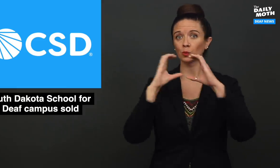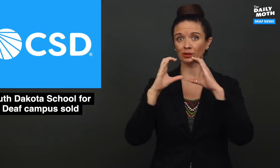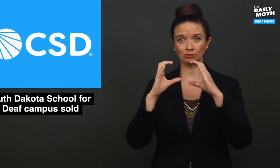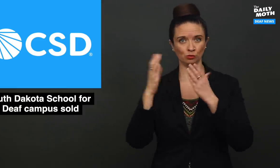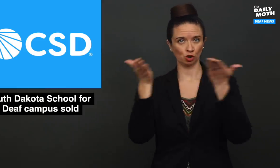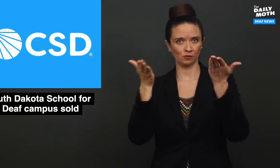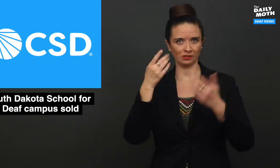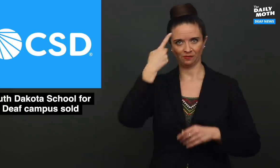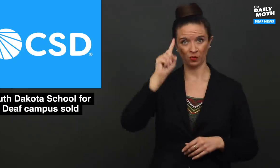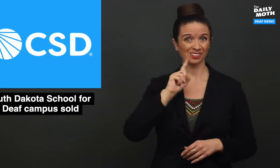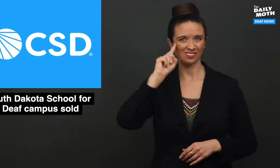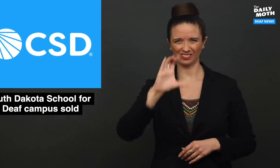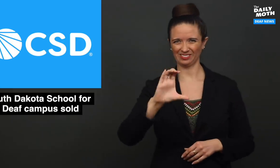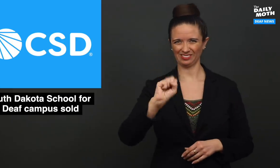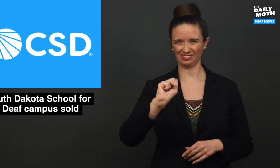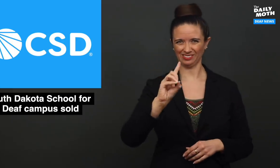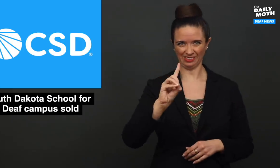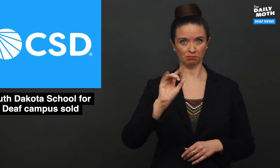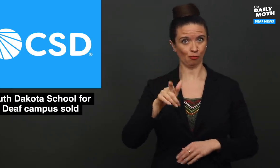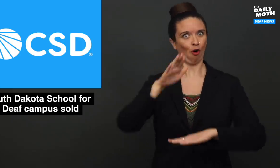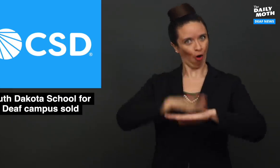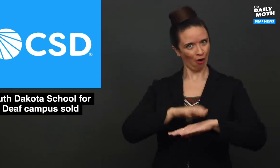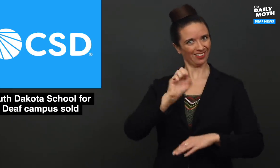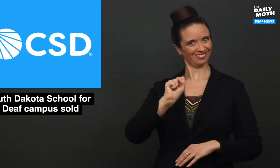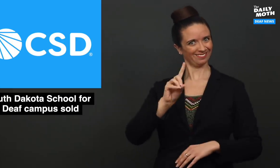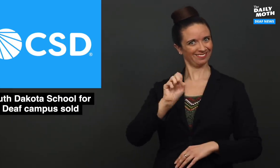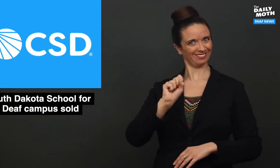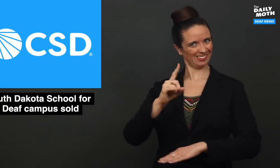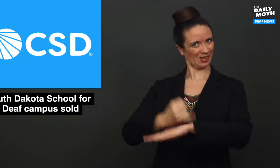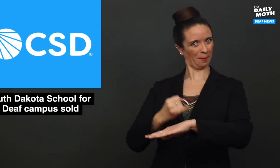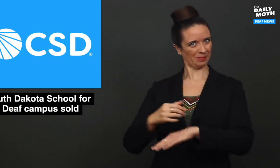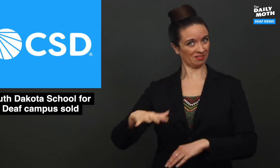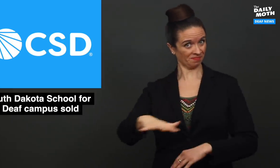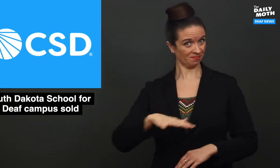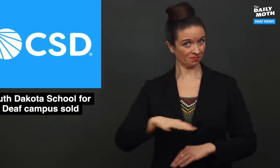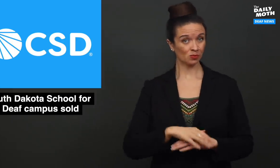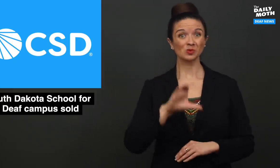Communication Service for the Deaf (CSD) on the SDSD campus.